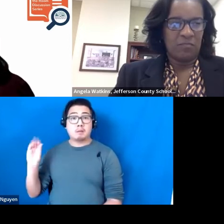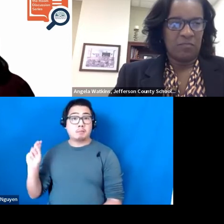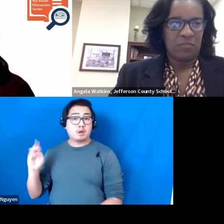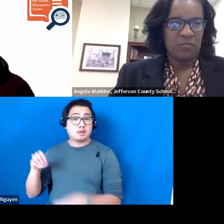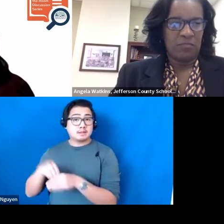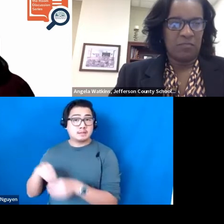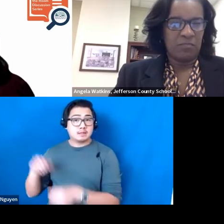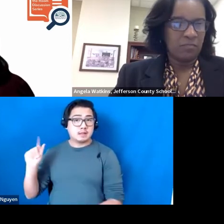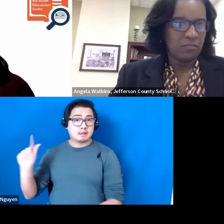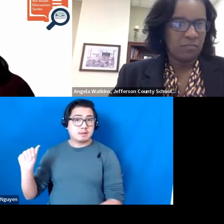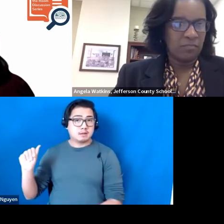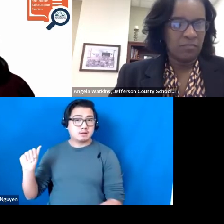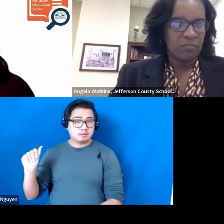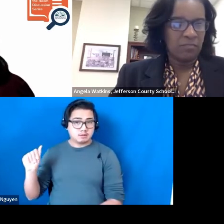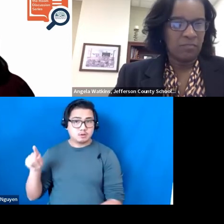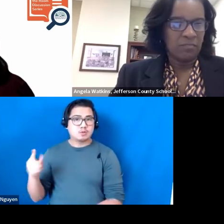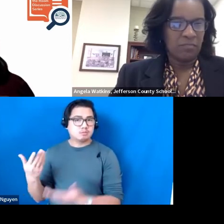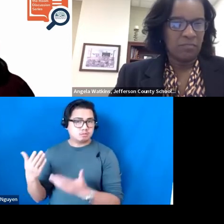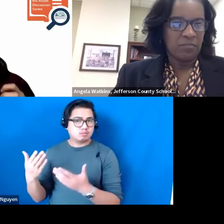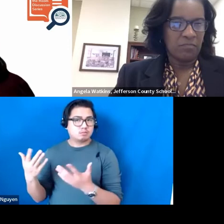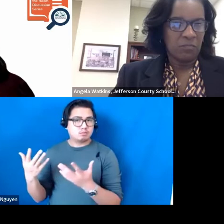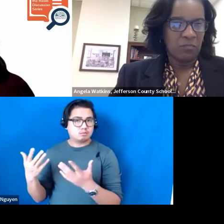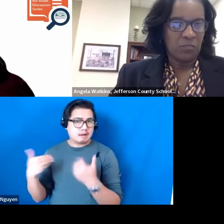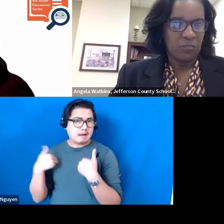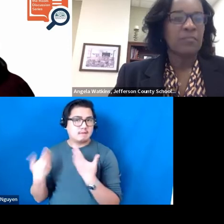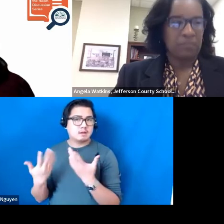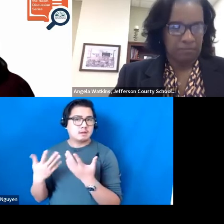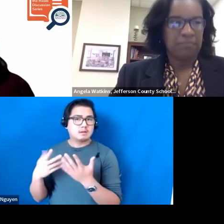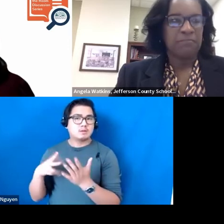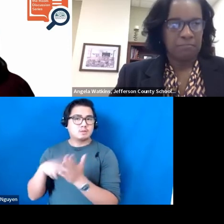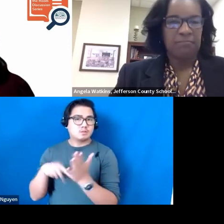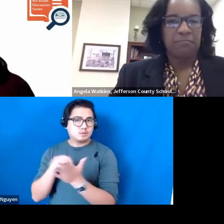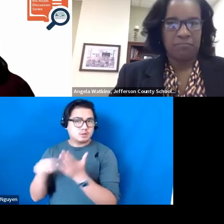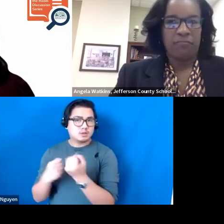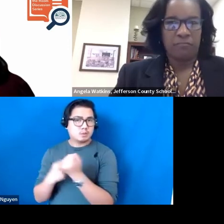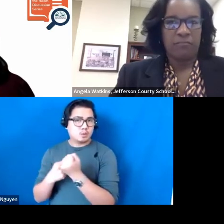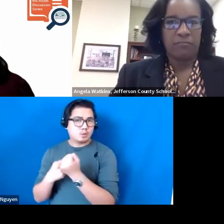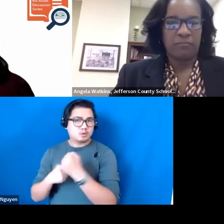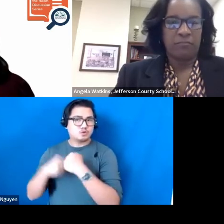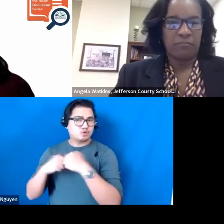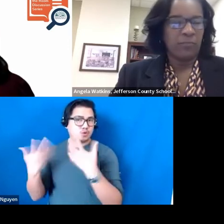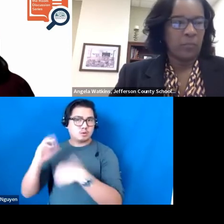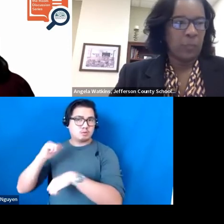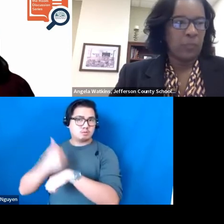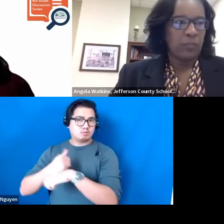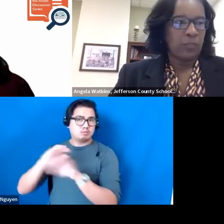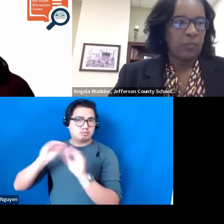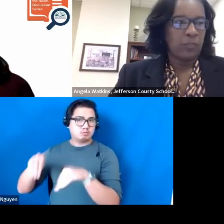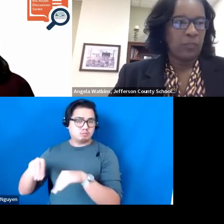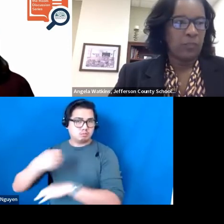the Alabama Reading Initiative support structure that you have put in place and it is intended